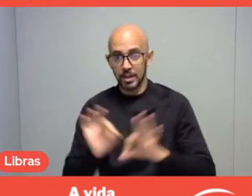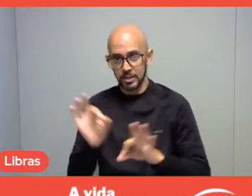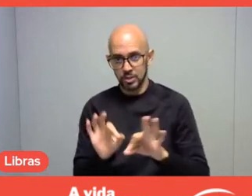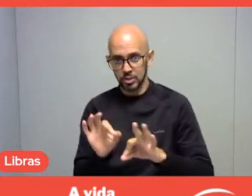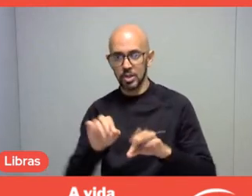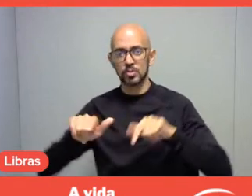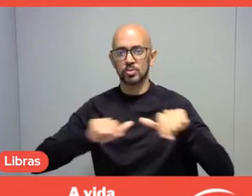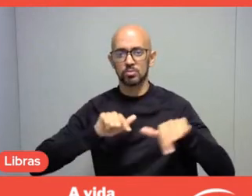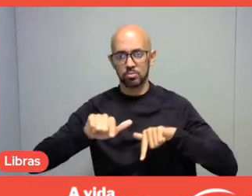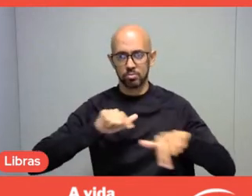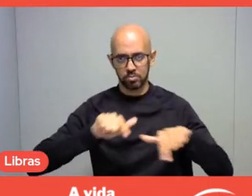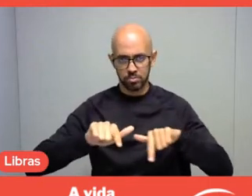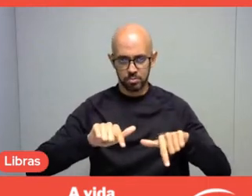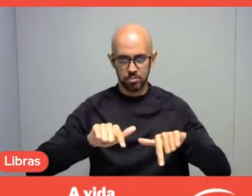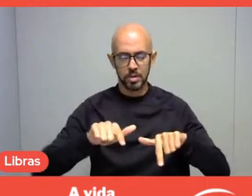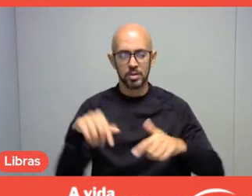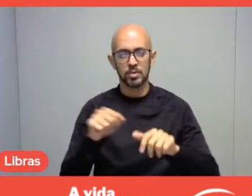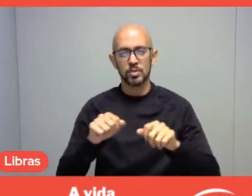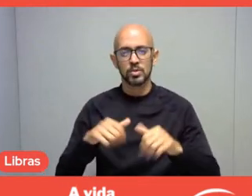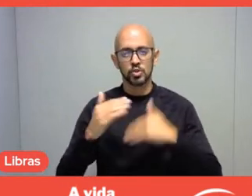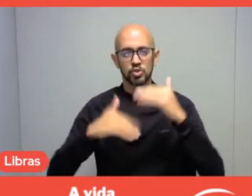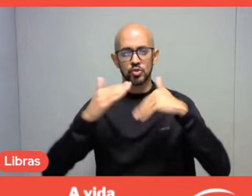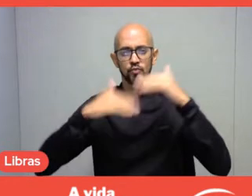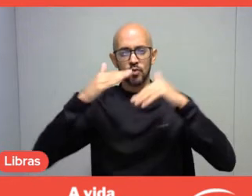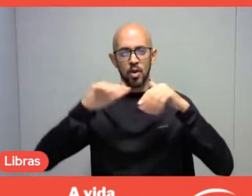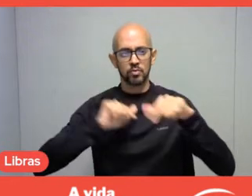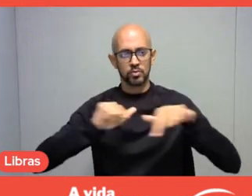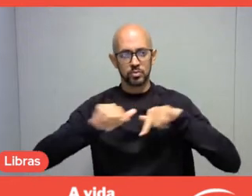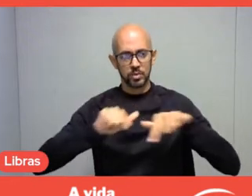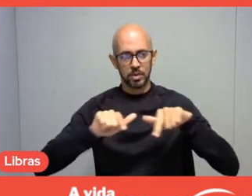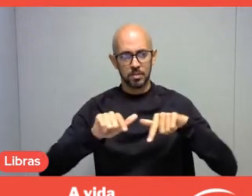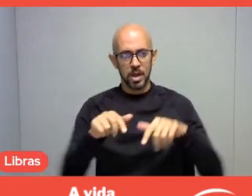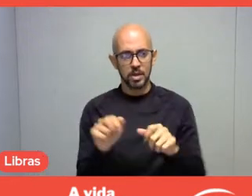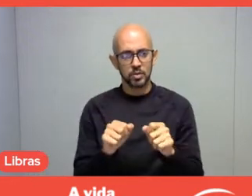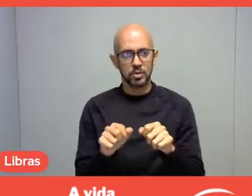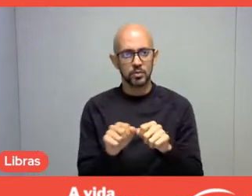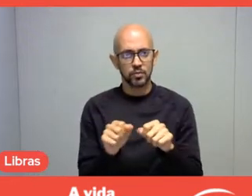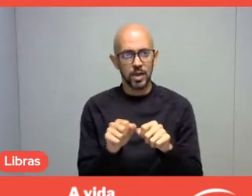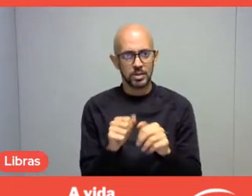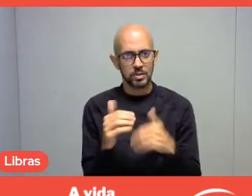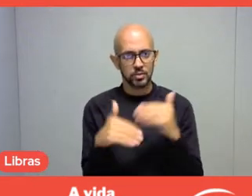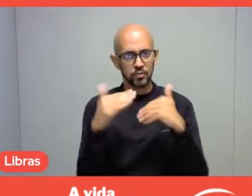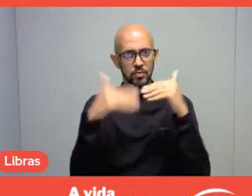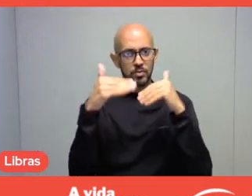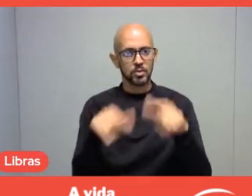who plan and develop activities, conceive and develop, and the ones who execute it.